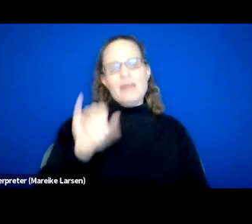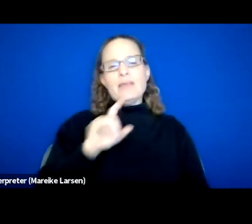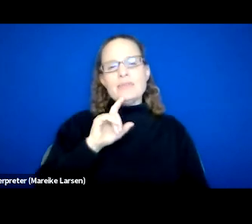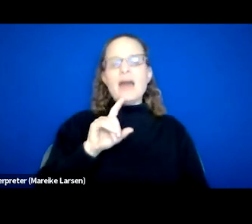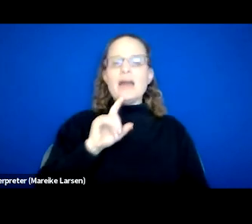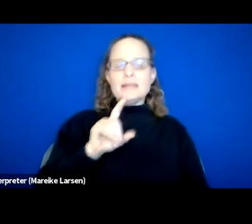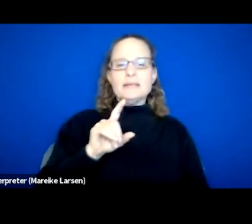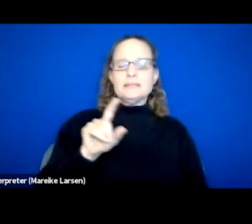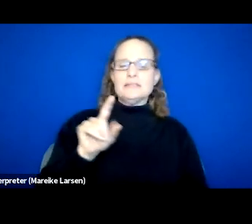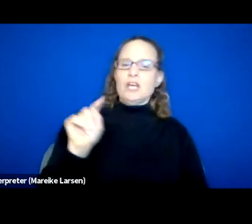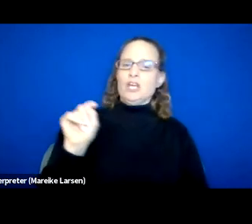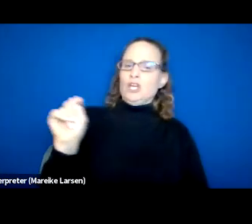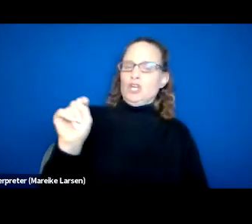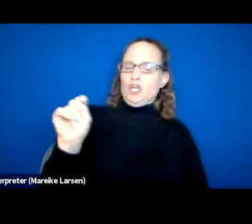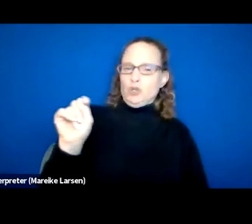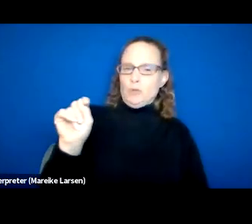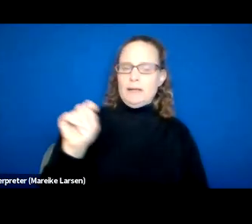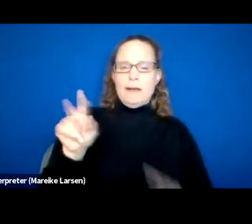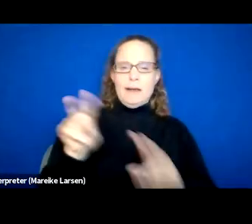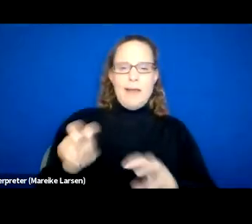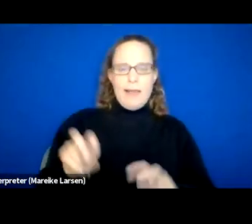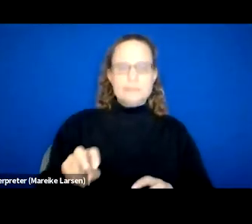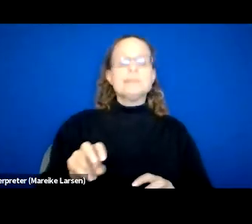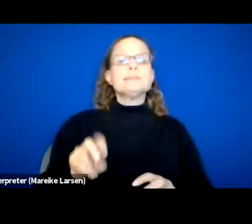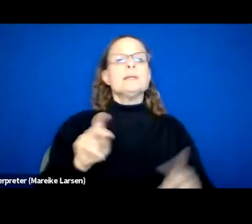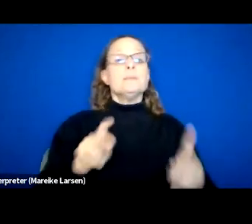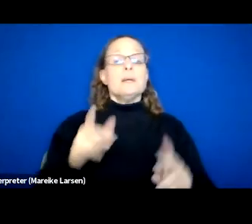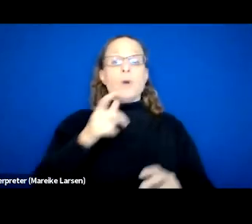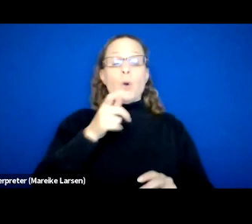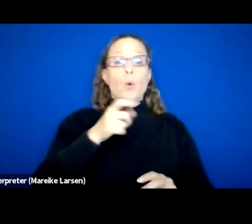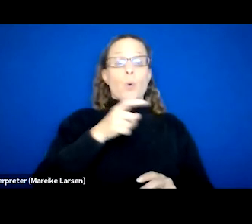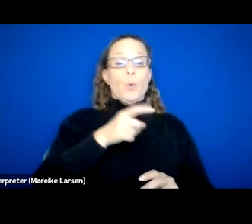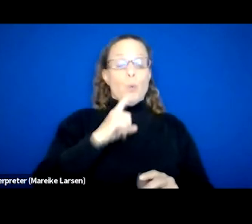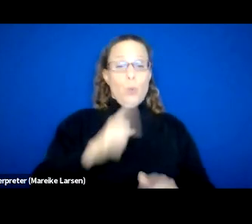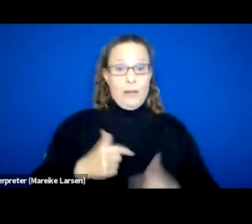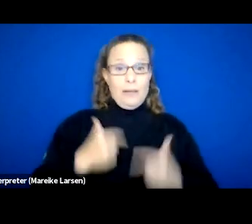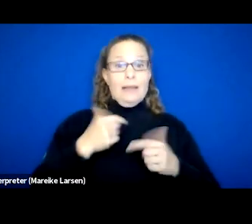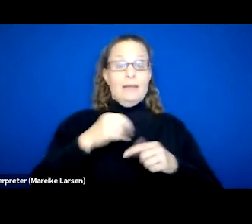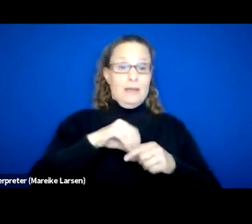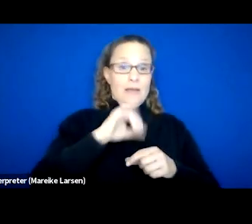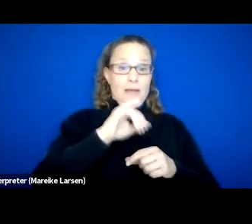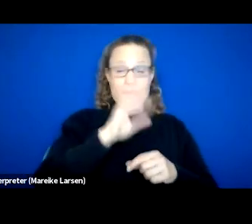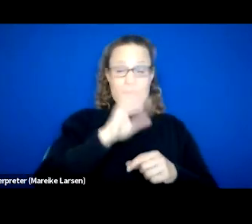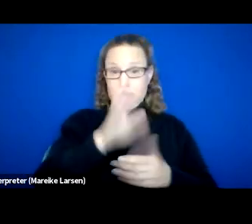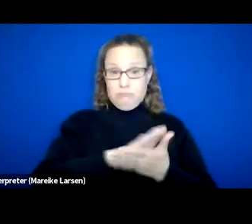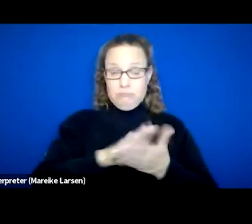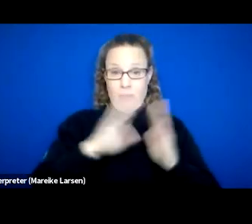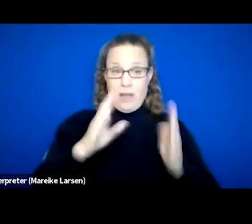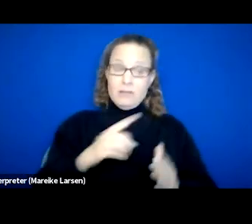So for folks who are choosing to live in Recovery Housing, there's an agreement typically that they will submit